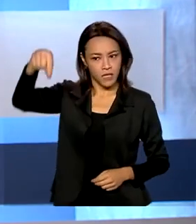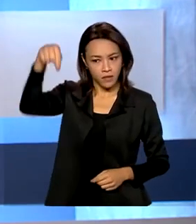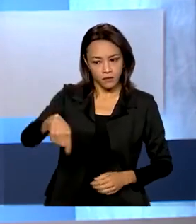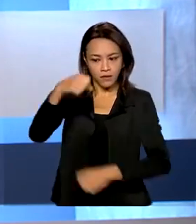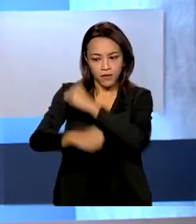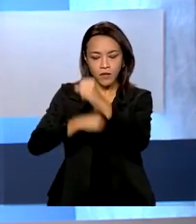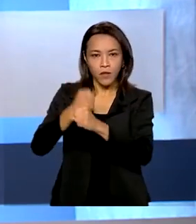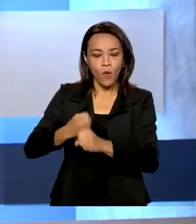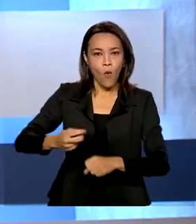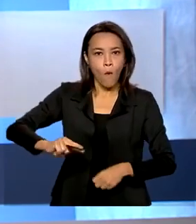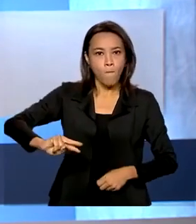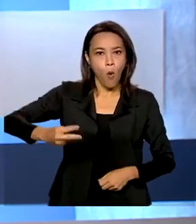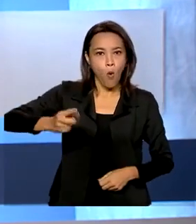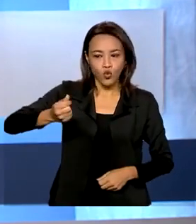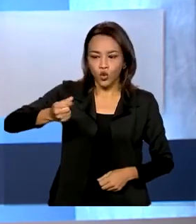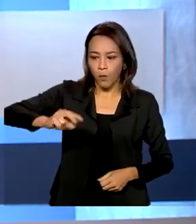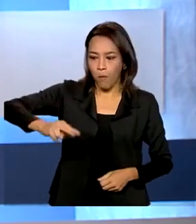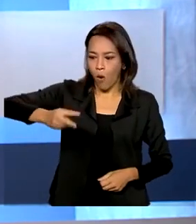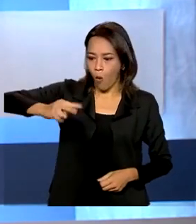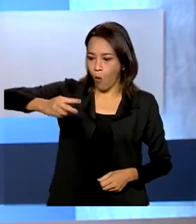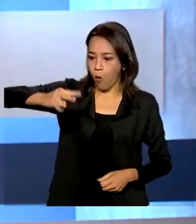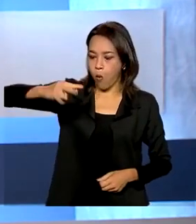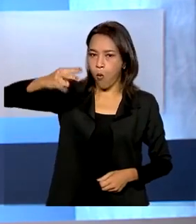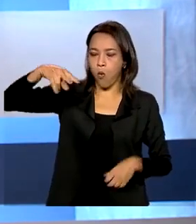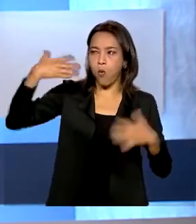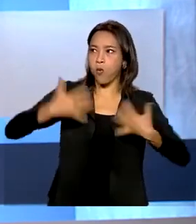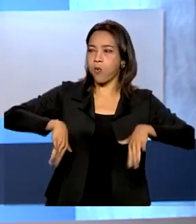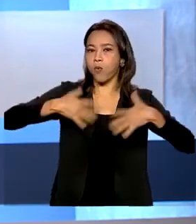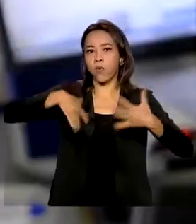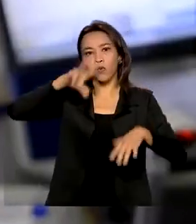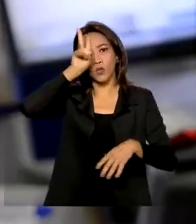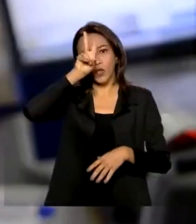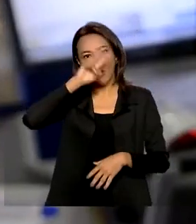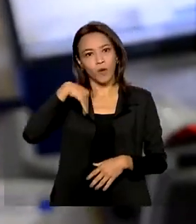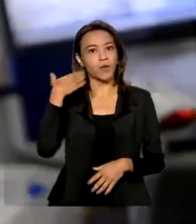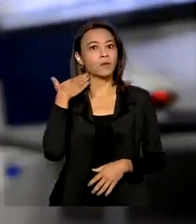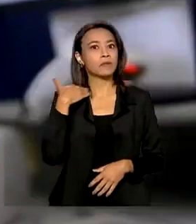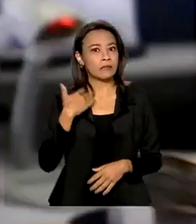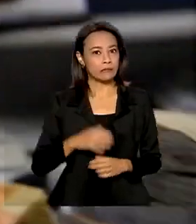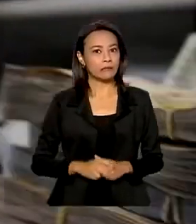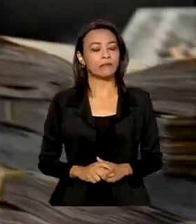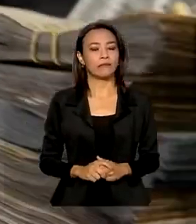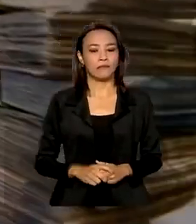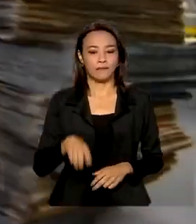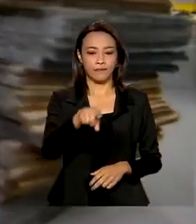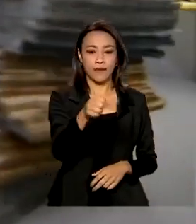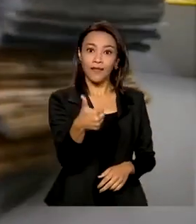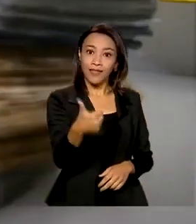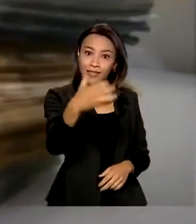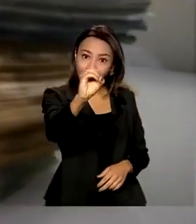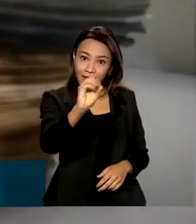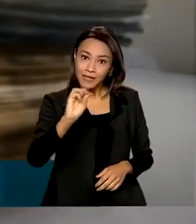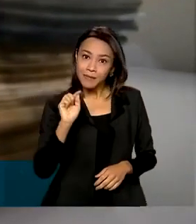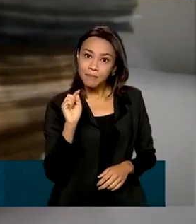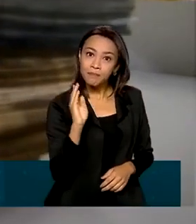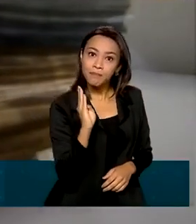year the highest profit of the entire historical series of the bank: 10 million and eight hundred million